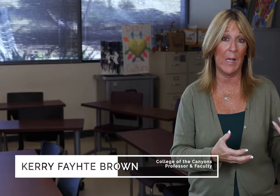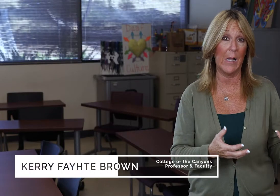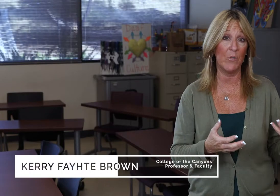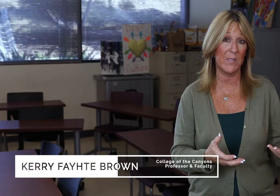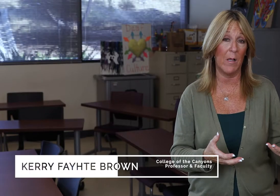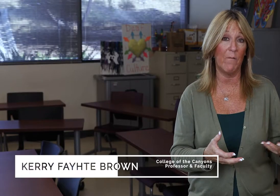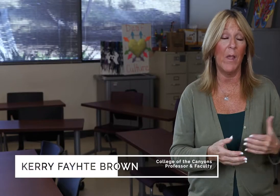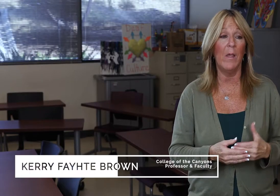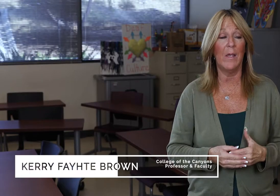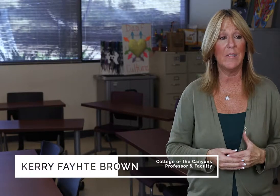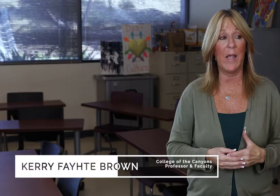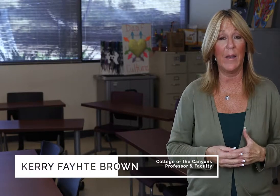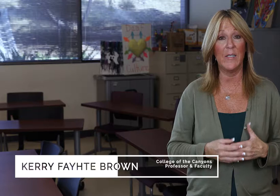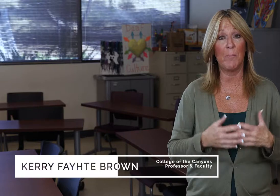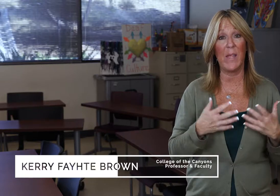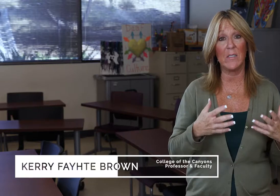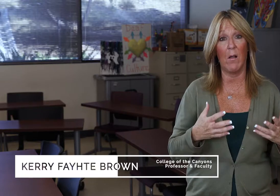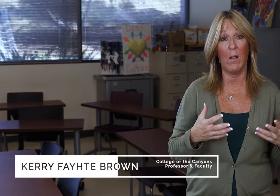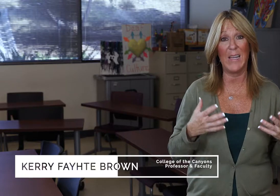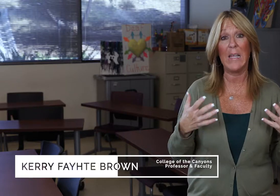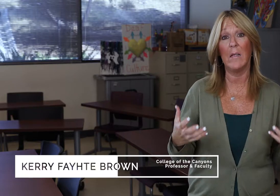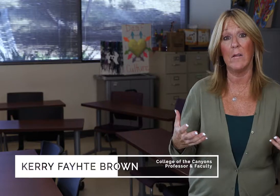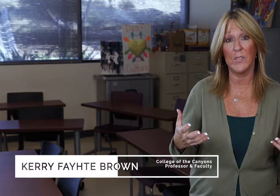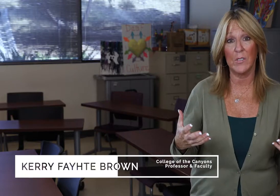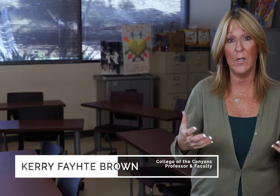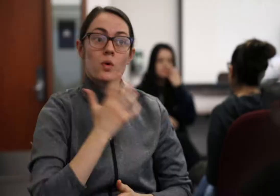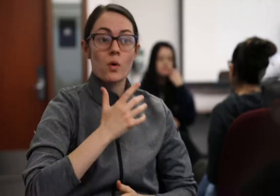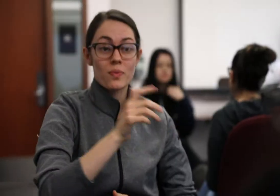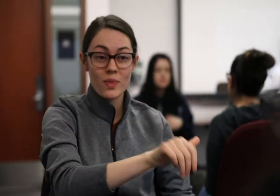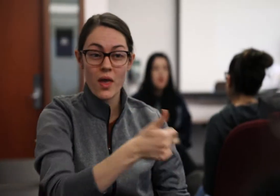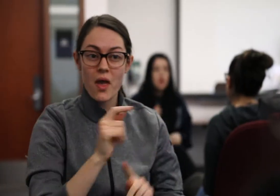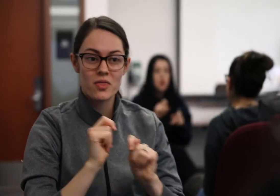sign language itself is that it's based on English but what they don't know is